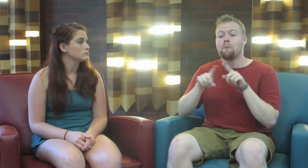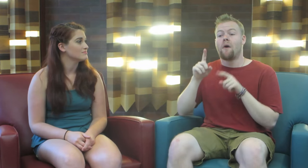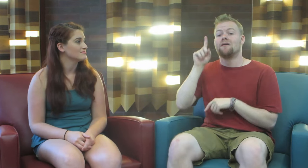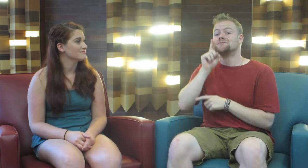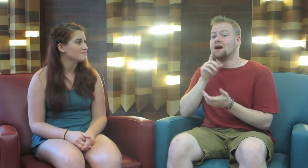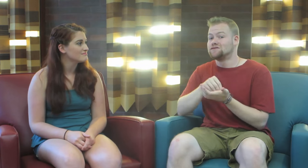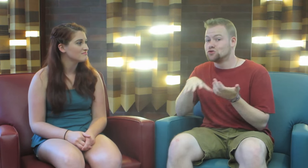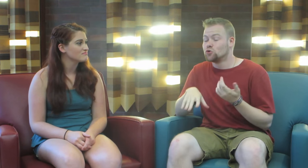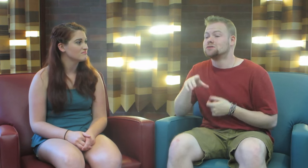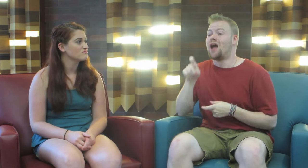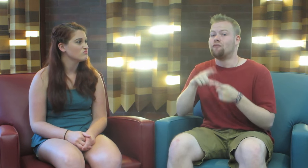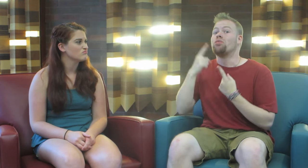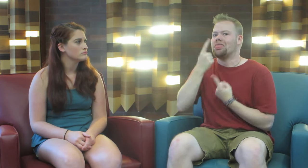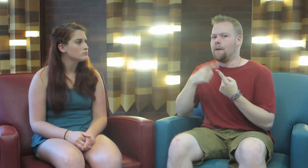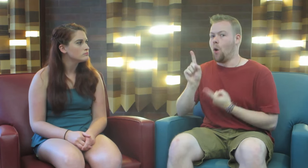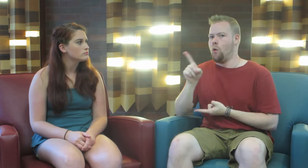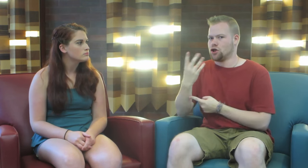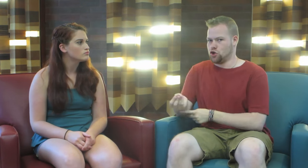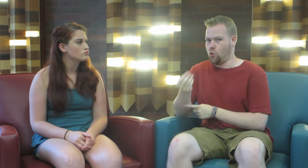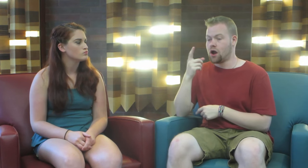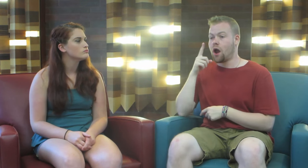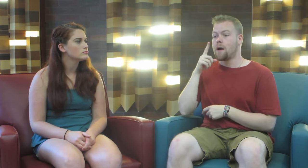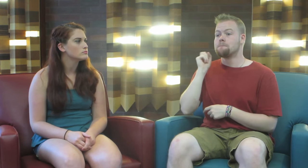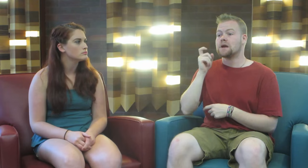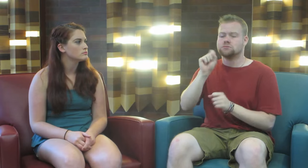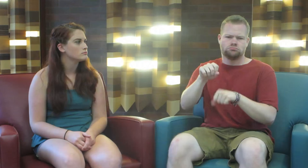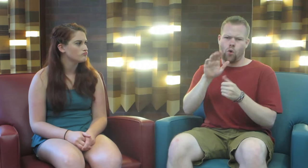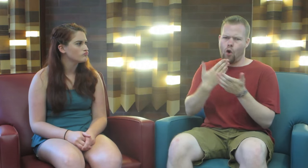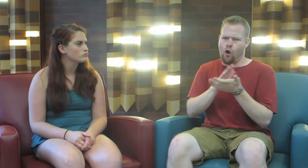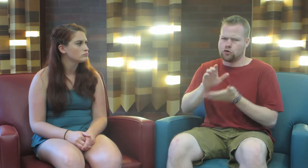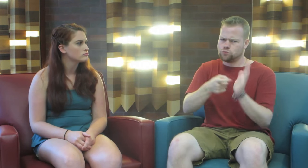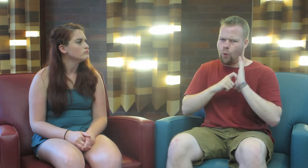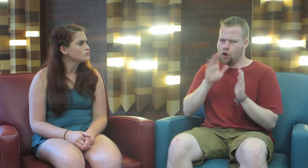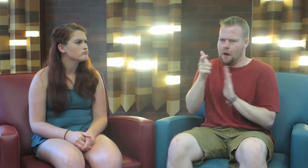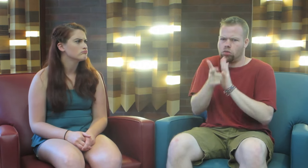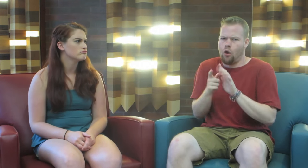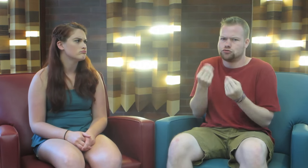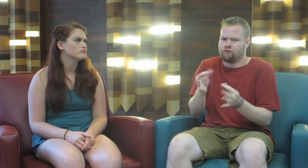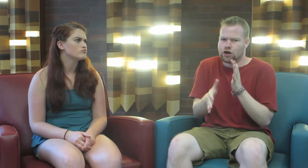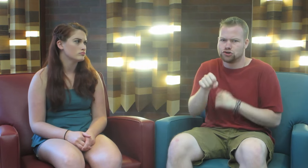But for deaf students, we have to think about where we go, because… Yes, all colleges are required by law to provide interpreters, yes,